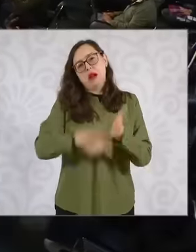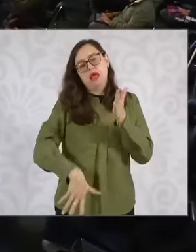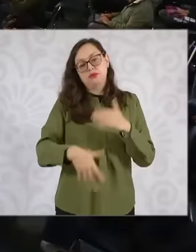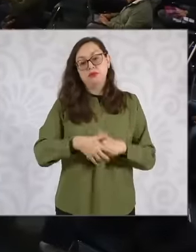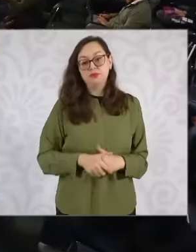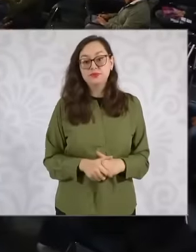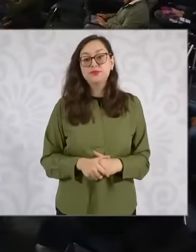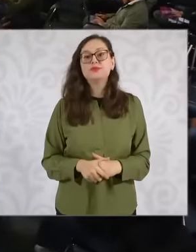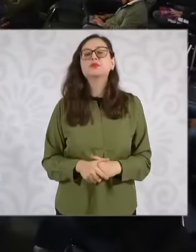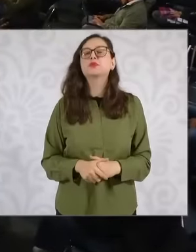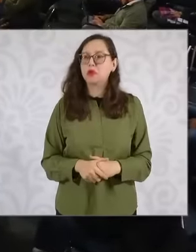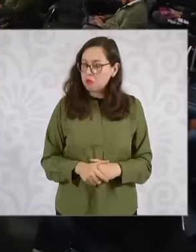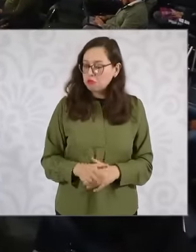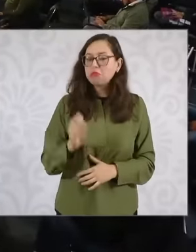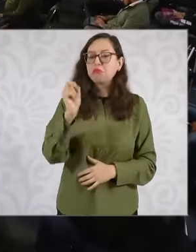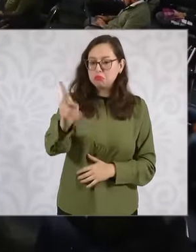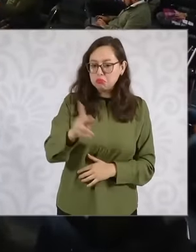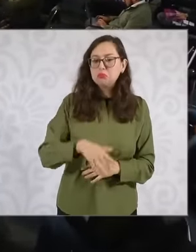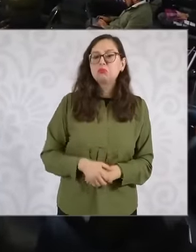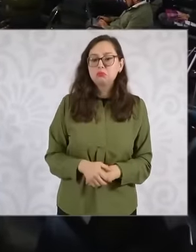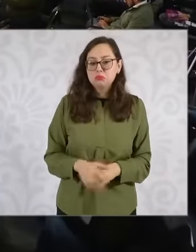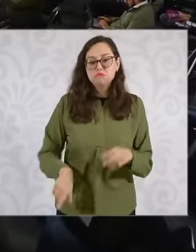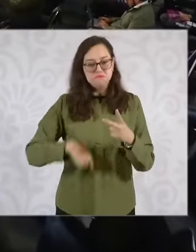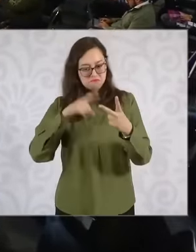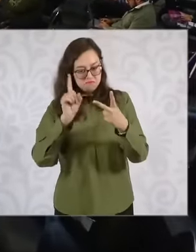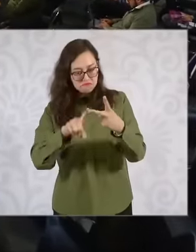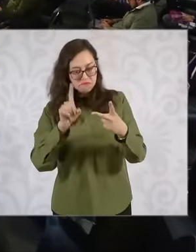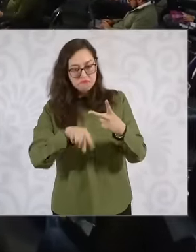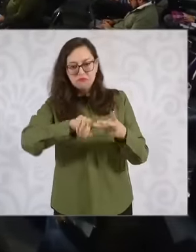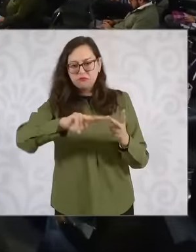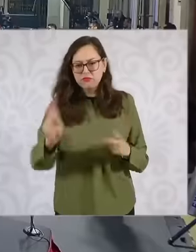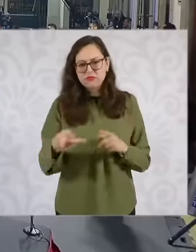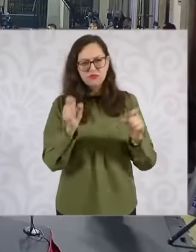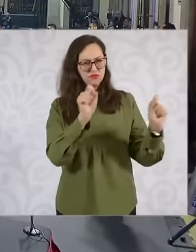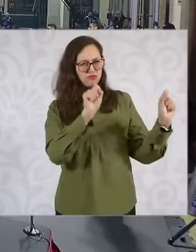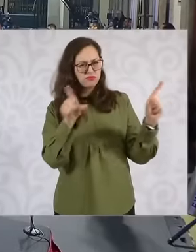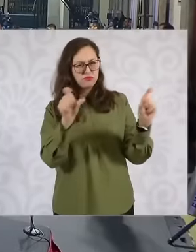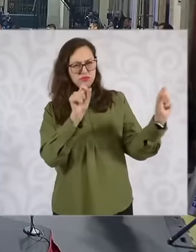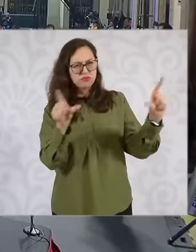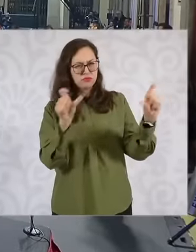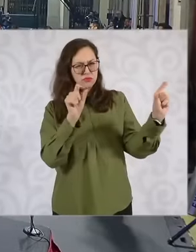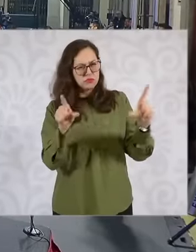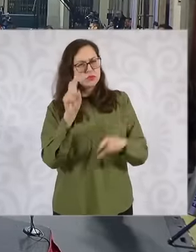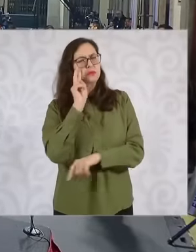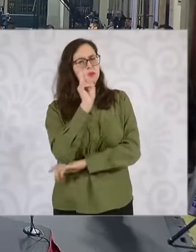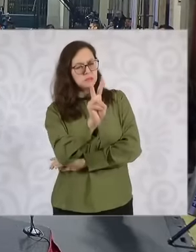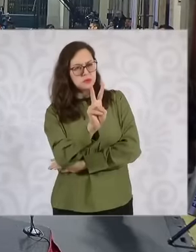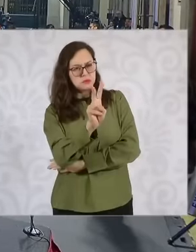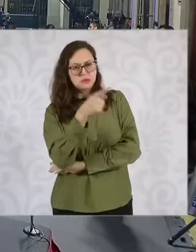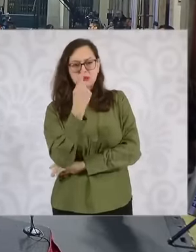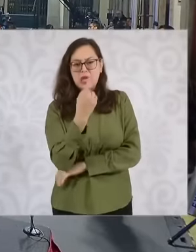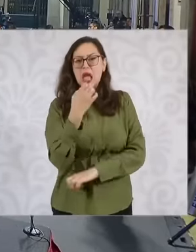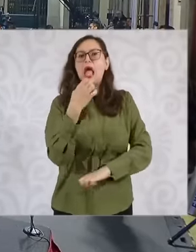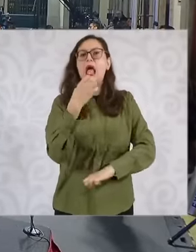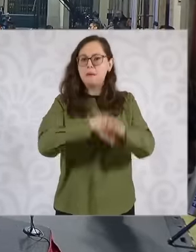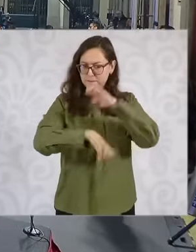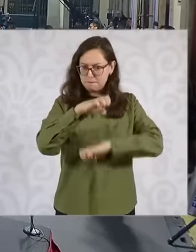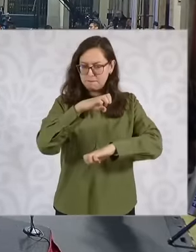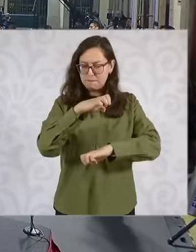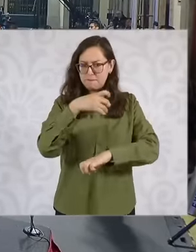The second question is in the sheets, I was able to see that a government construction company is going to be established.